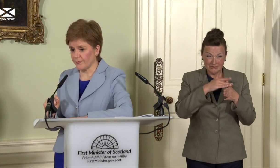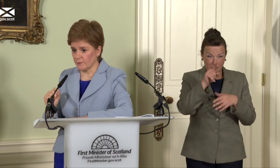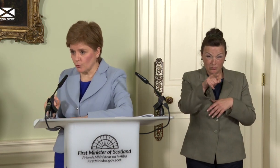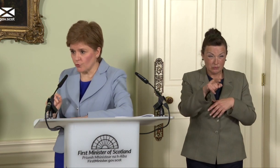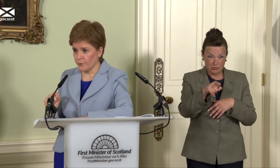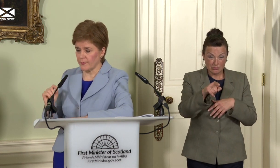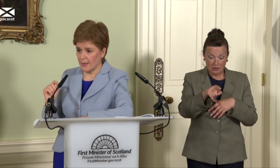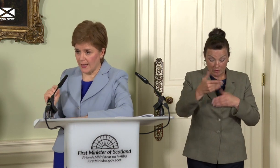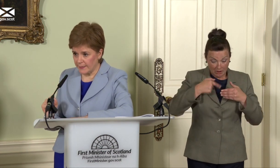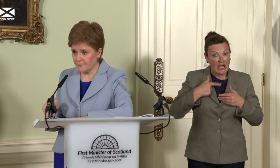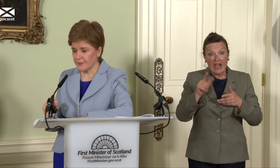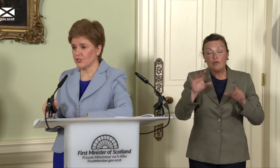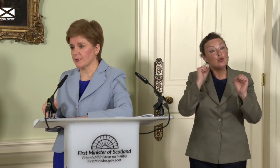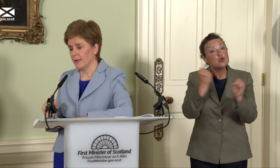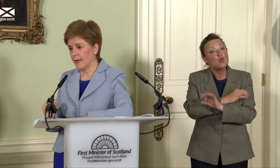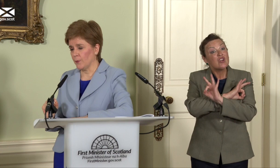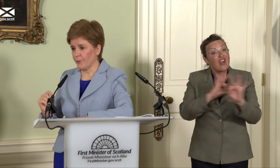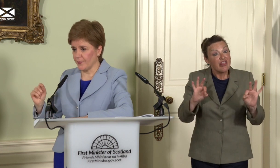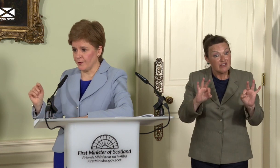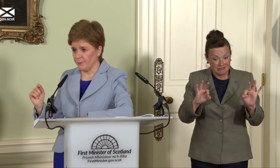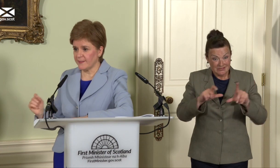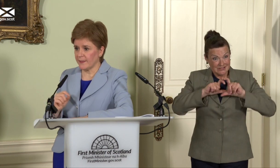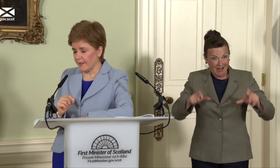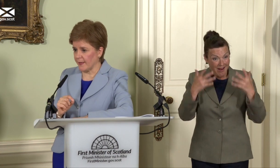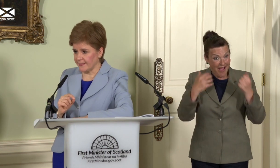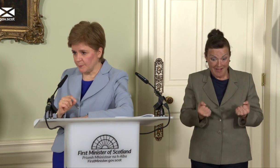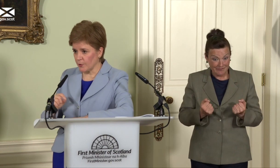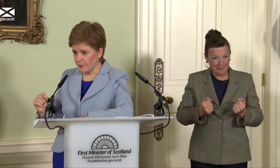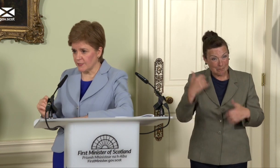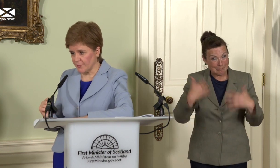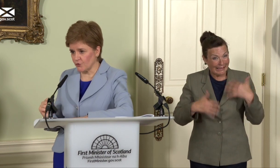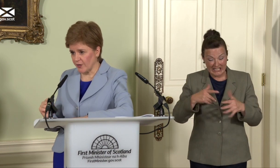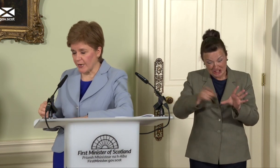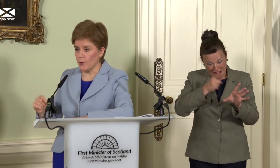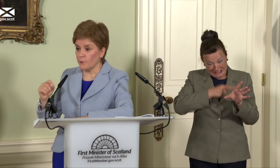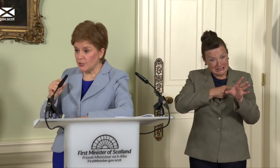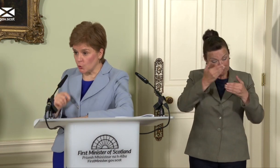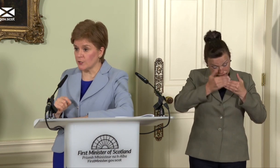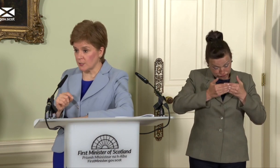low growth, high inflation, with the misery that is heaping on individuals right now if we don’t